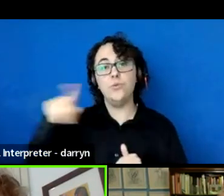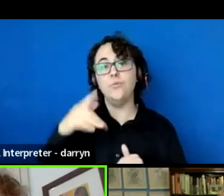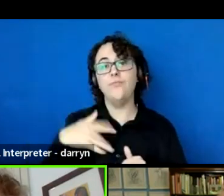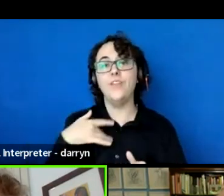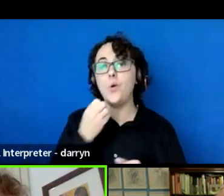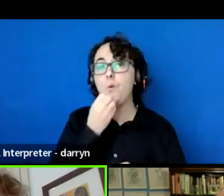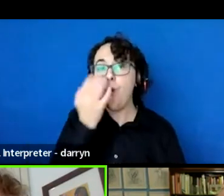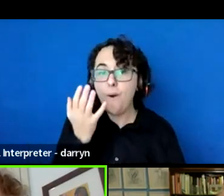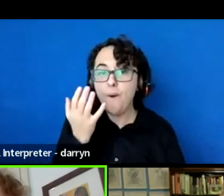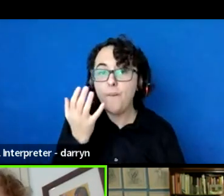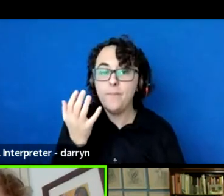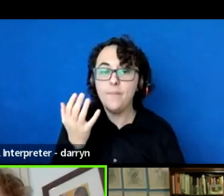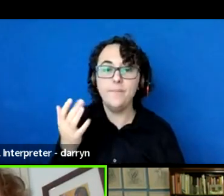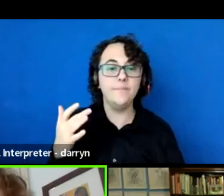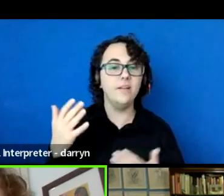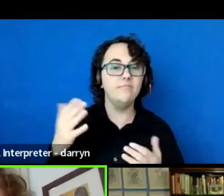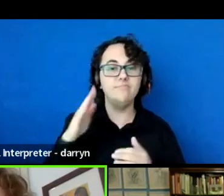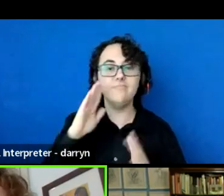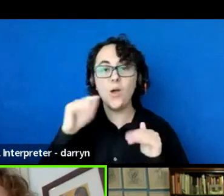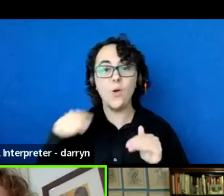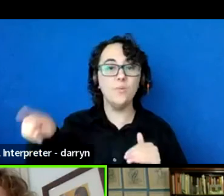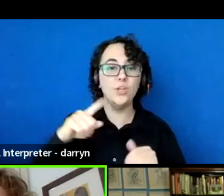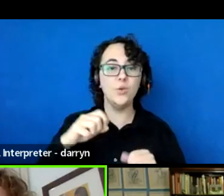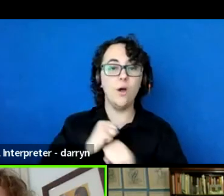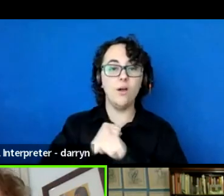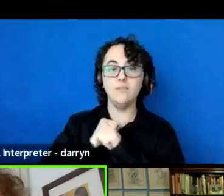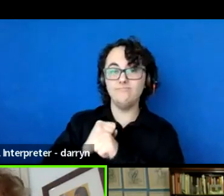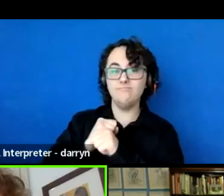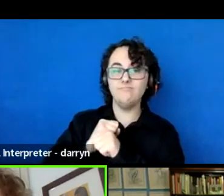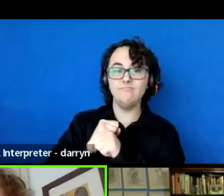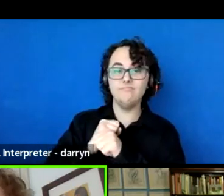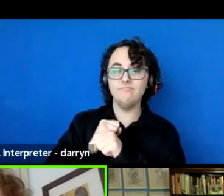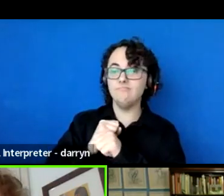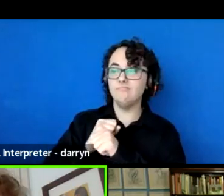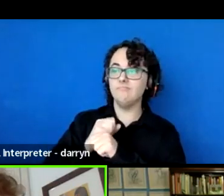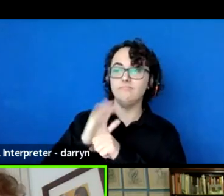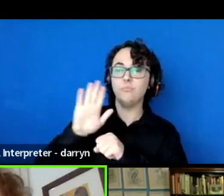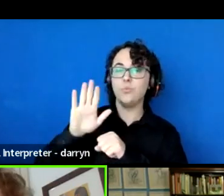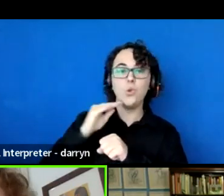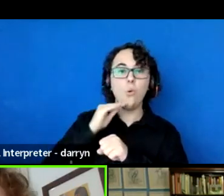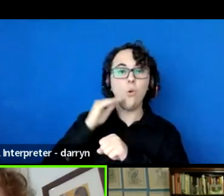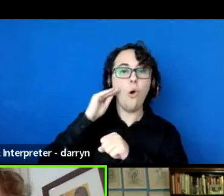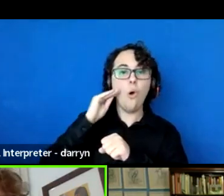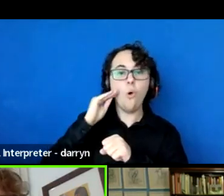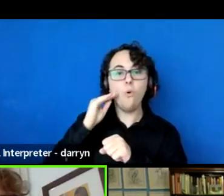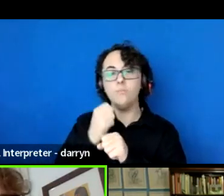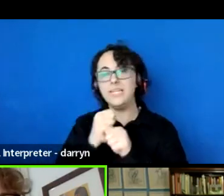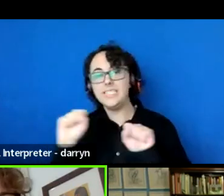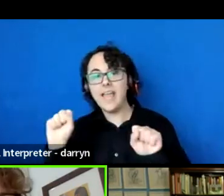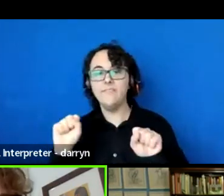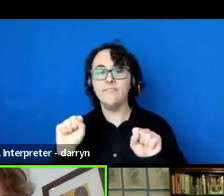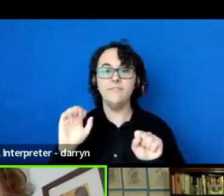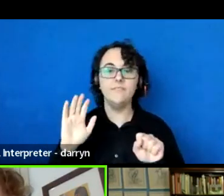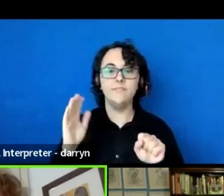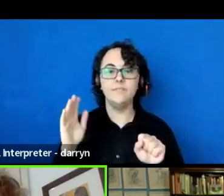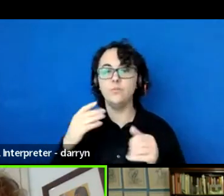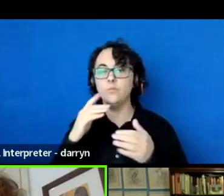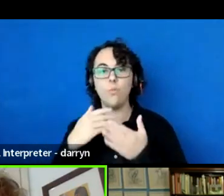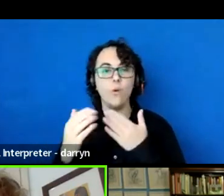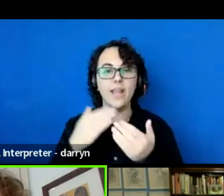I hope that you are protected by the home where you live, or the space that you inhabit.